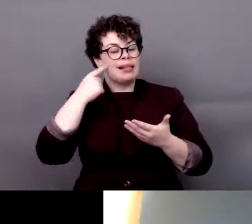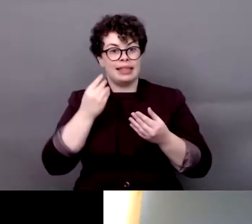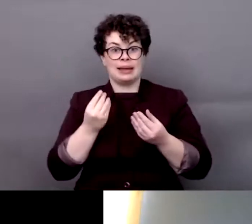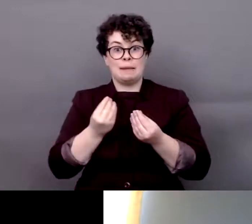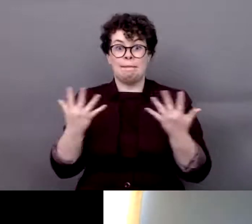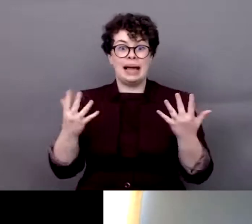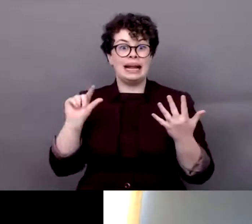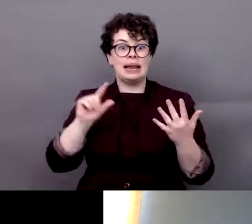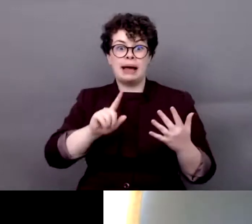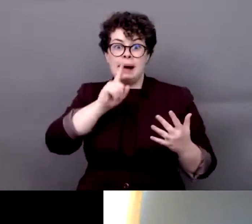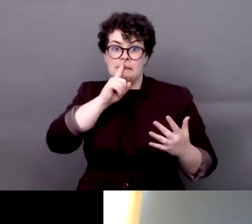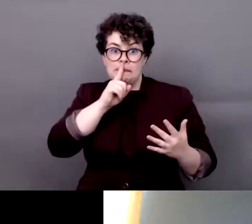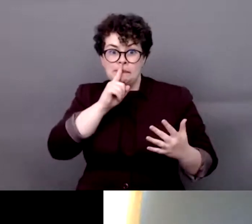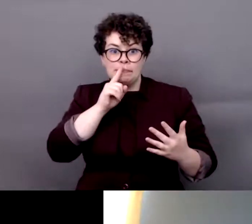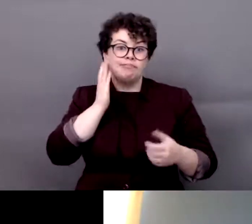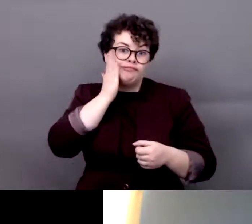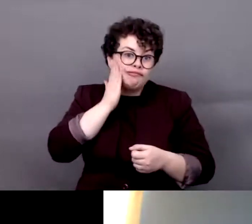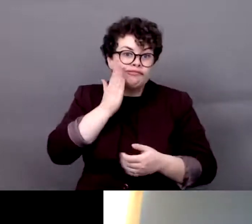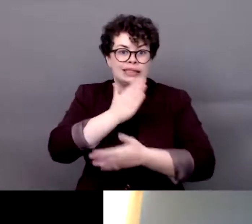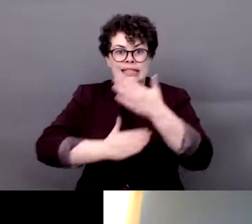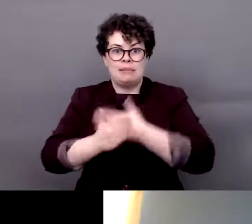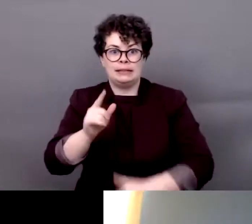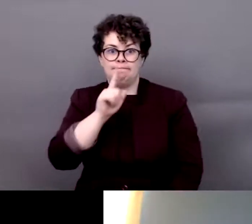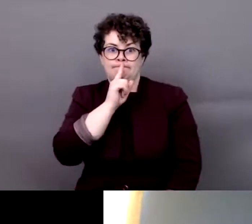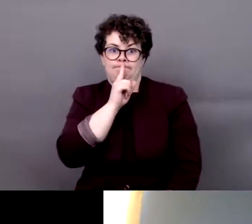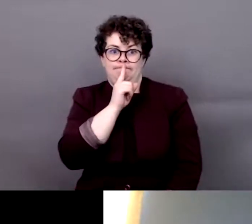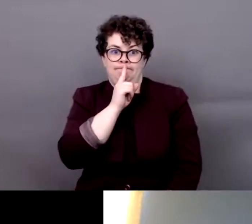a topic sometimes in advance we don't talk much about these topics. We need